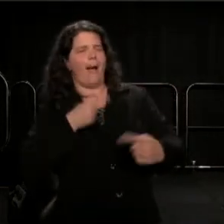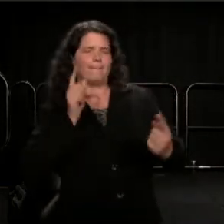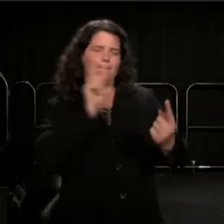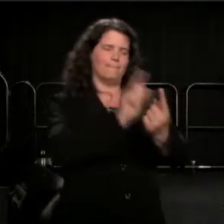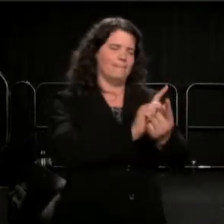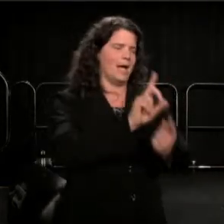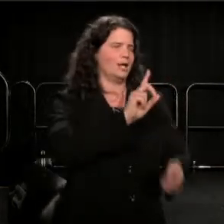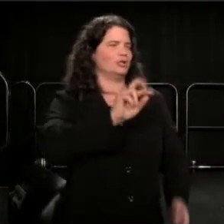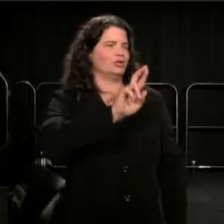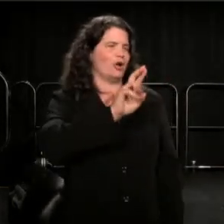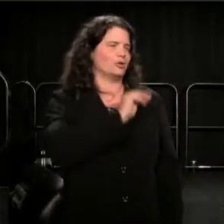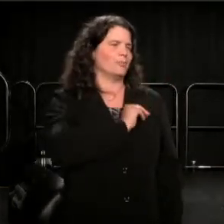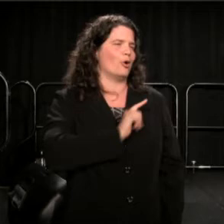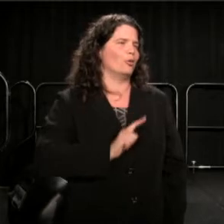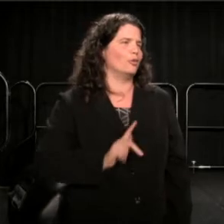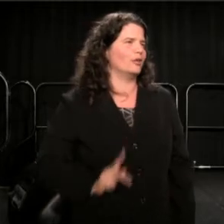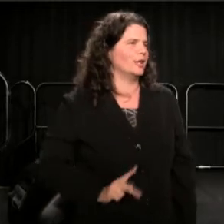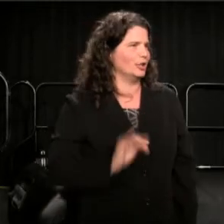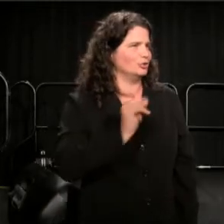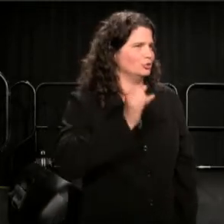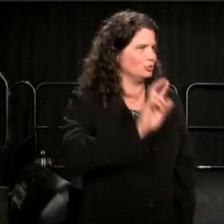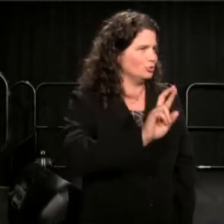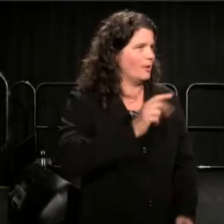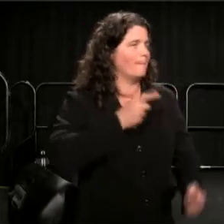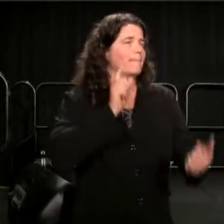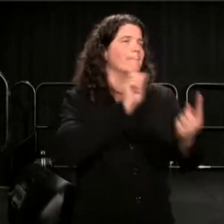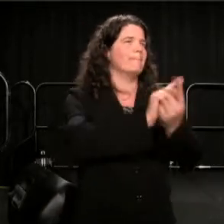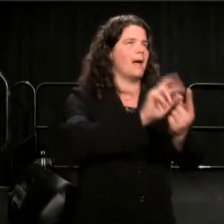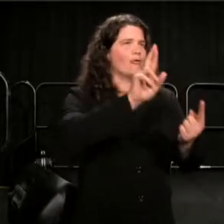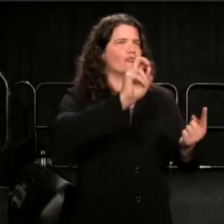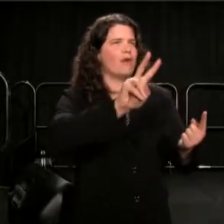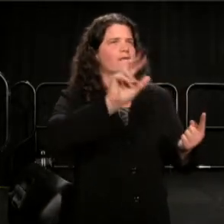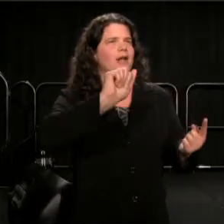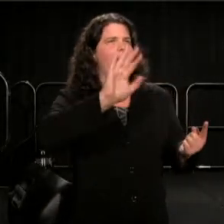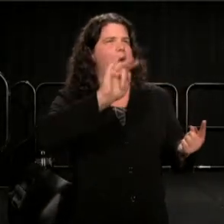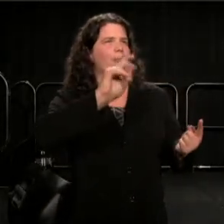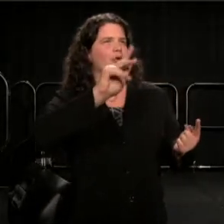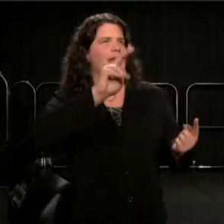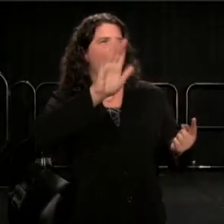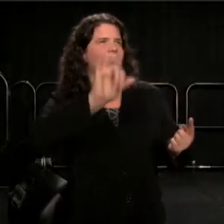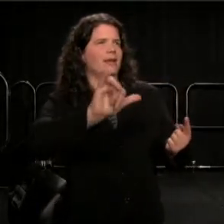and Reverend Ralph Abernathy, in the spring of 1958.